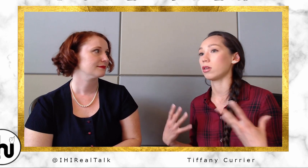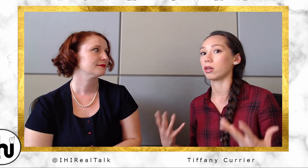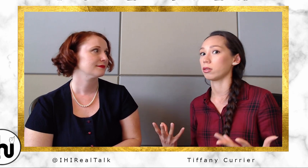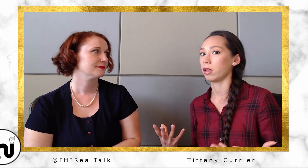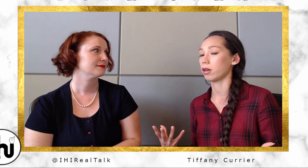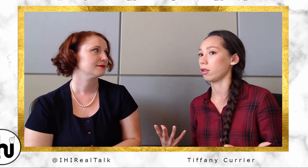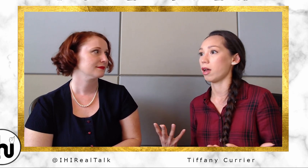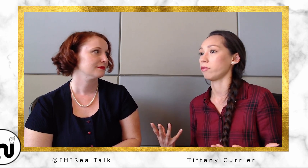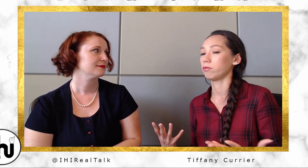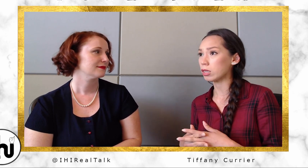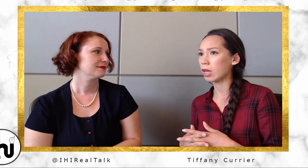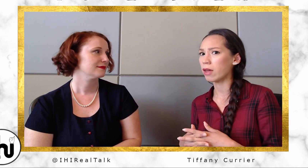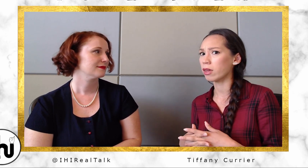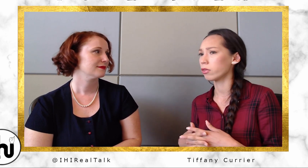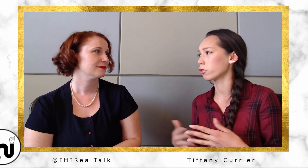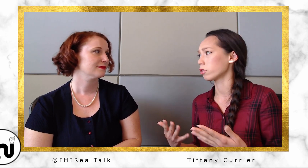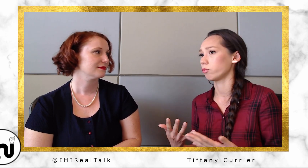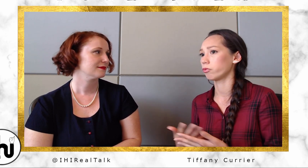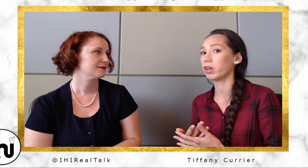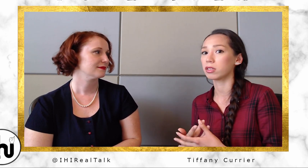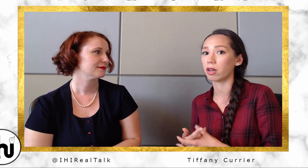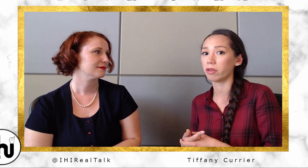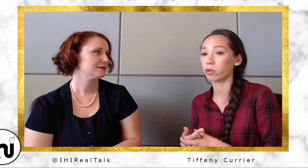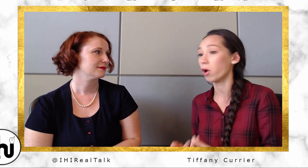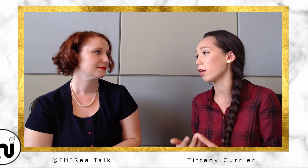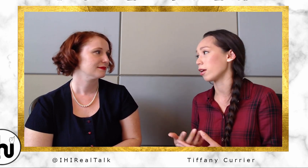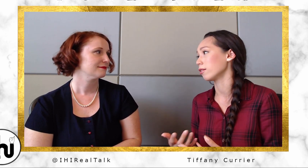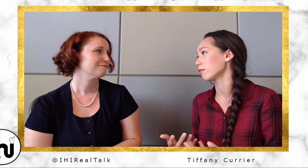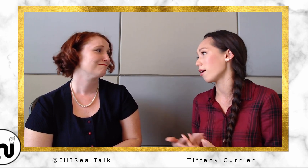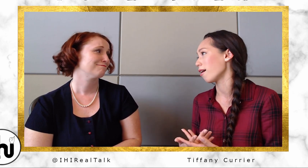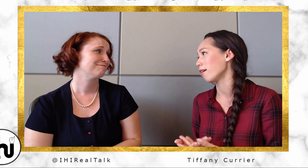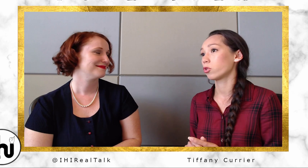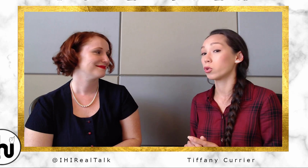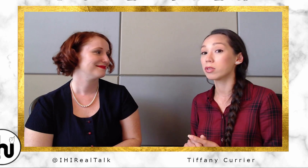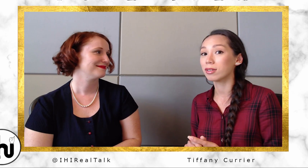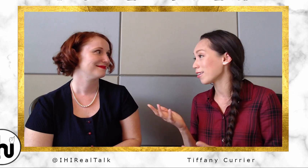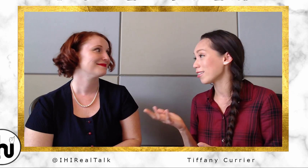it, like, a life! And then there's fun stuff like weddings, and cruises is a